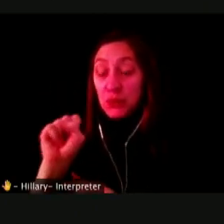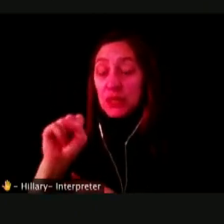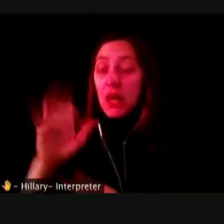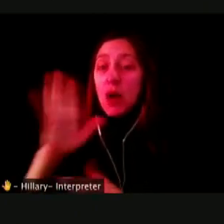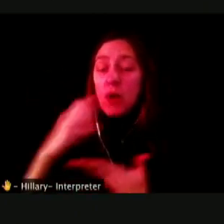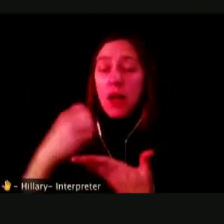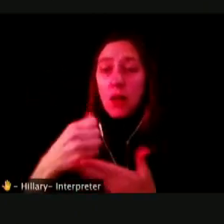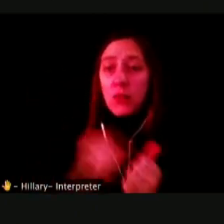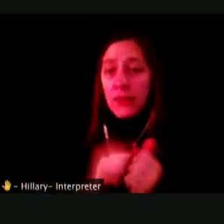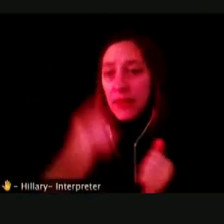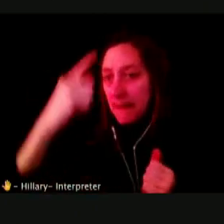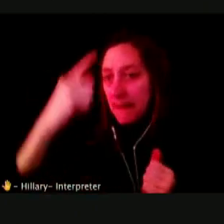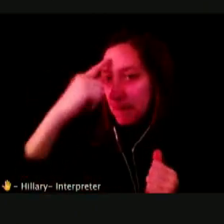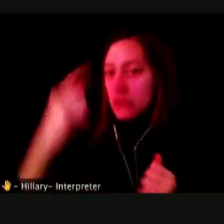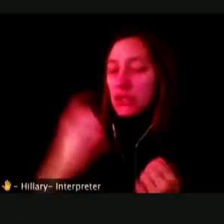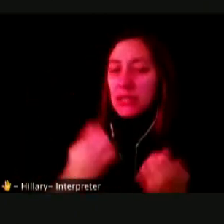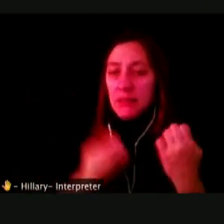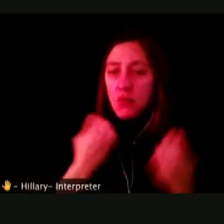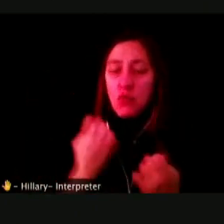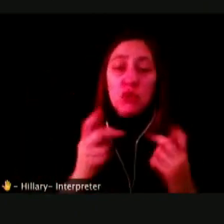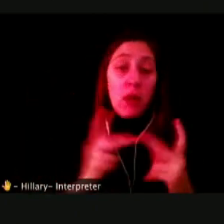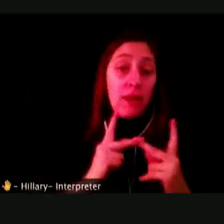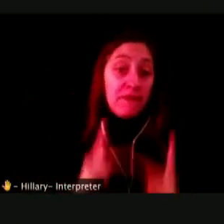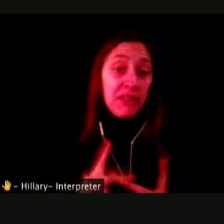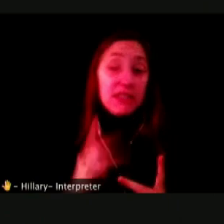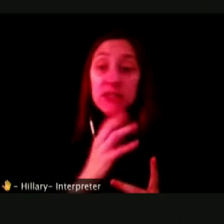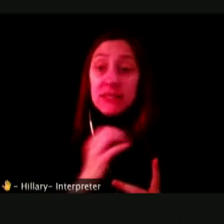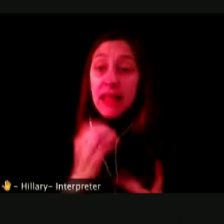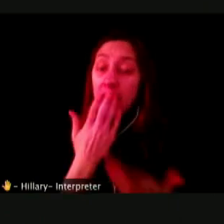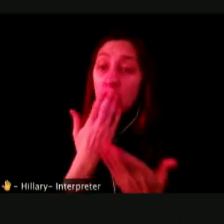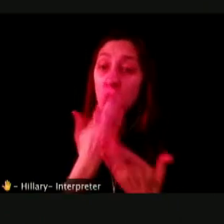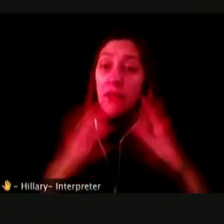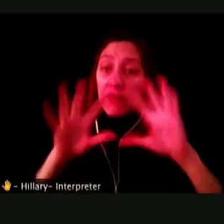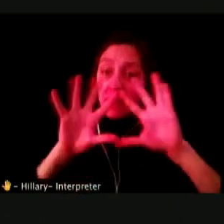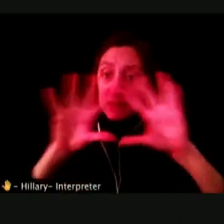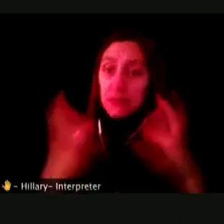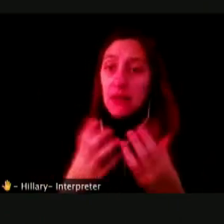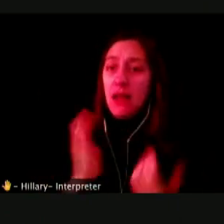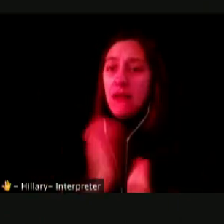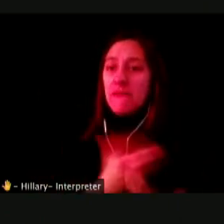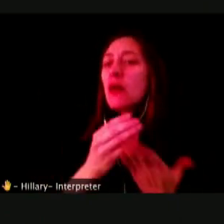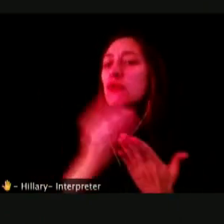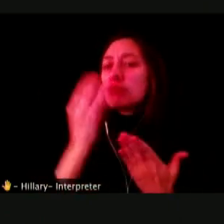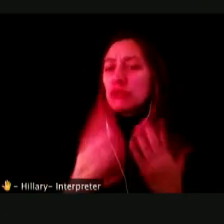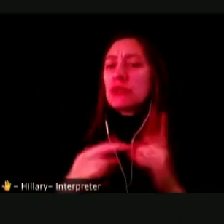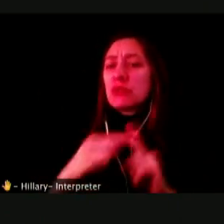EMOTIONAL, PHYSICAL AND WELLNESS ASPECTS OF OUR STUDENTS AND THEIR WELL-BEING.